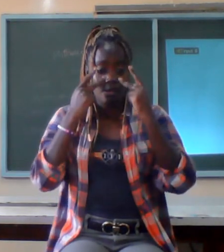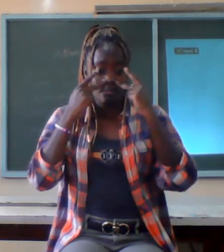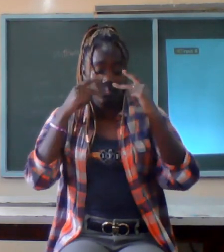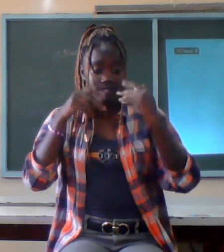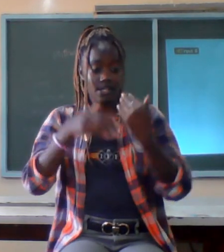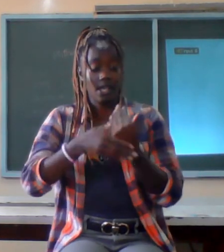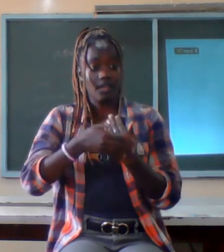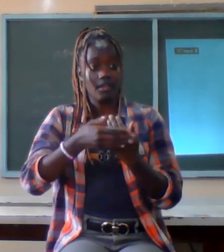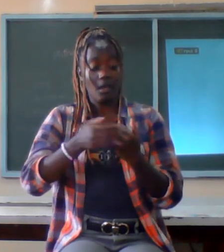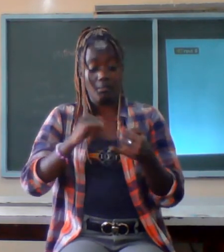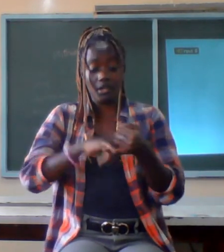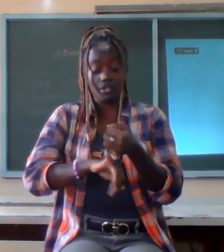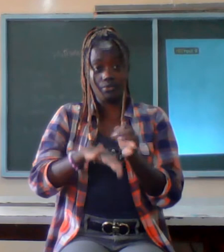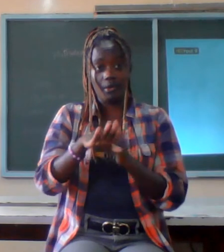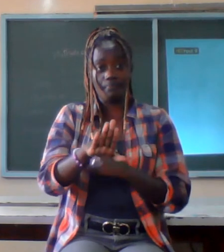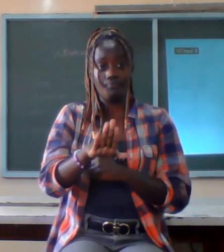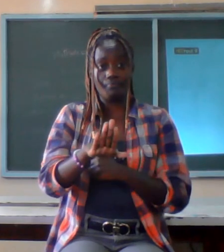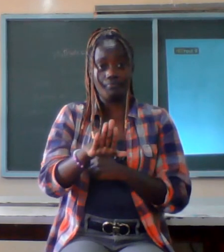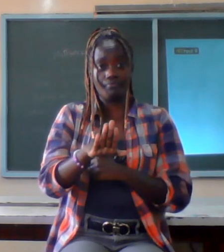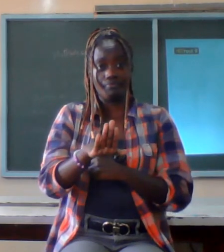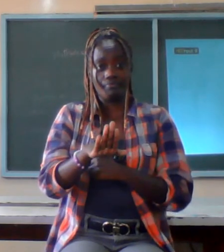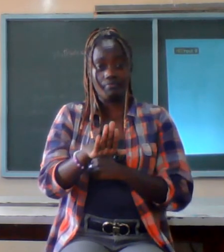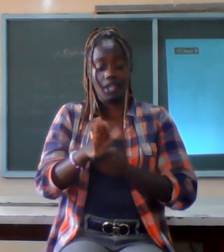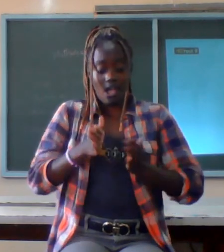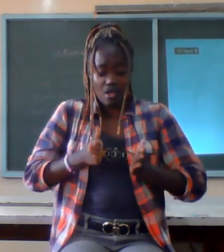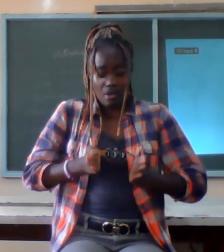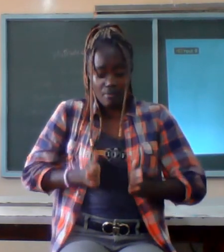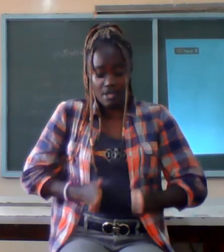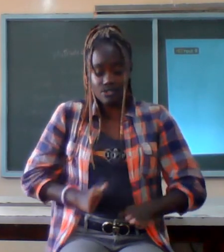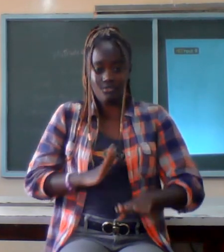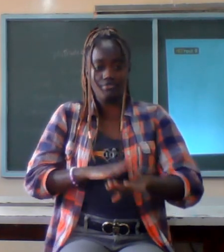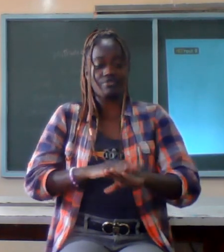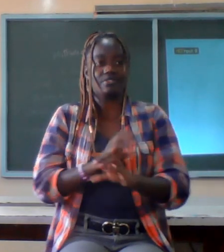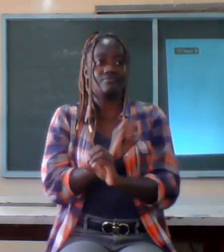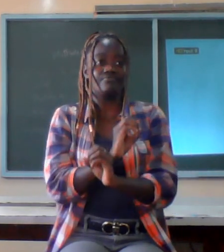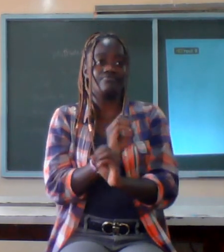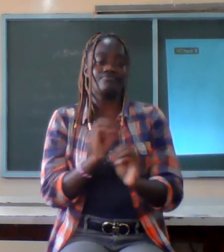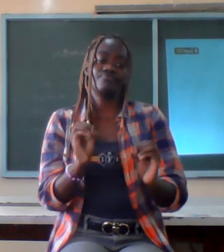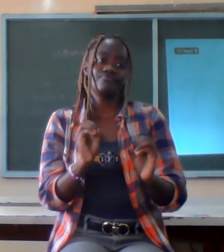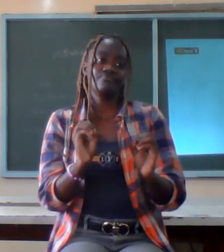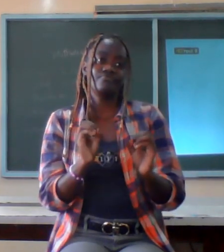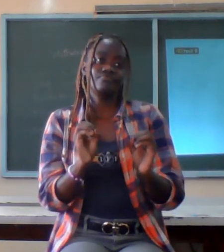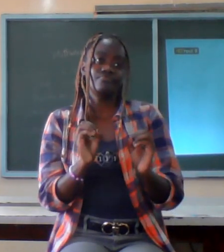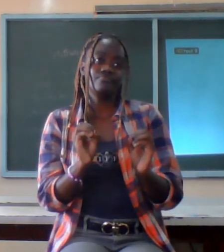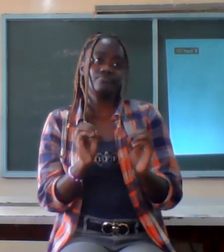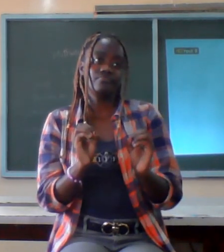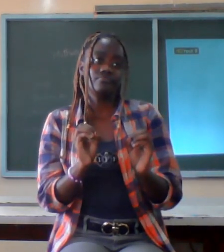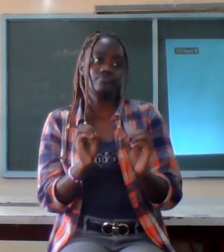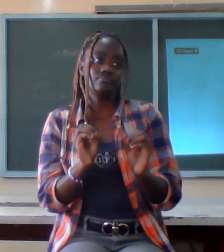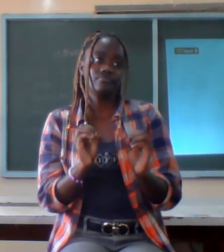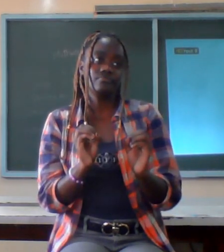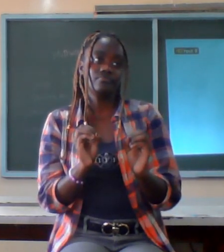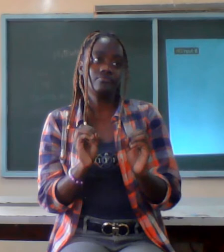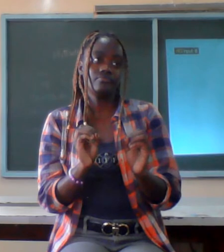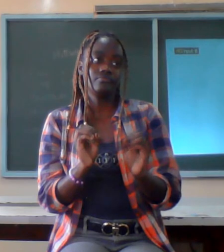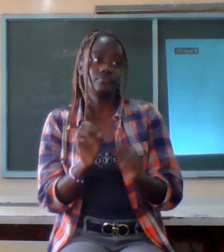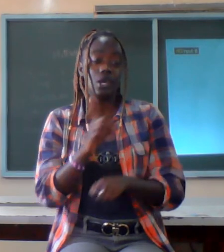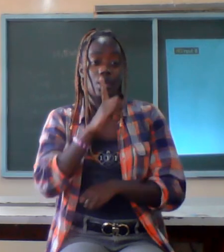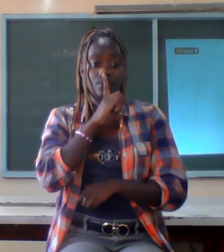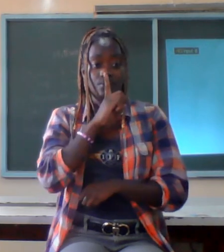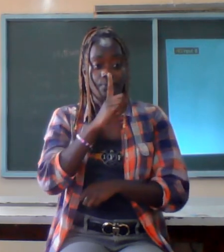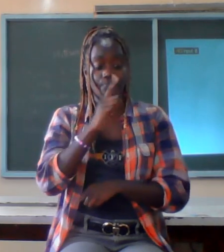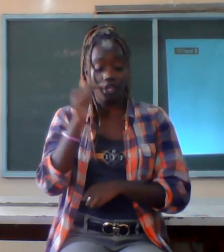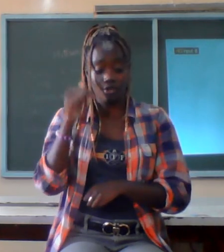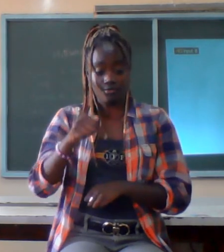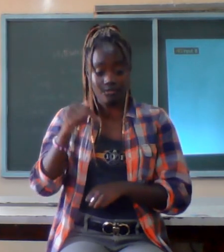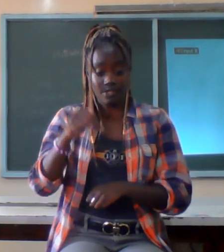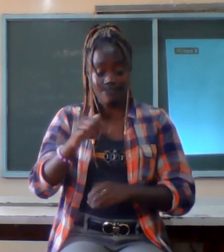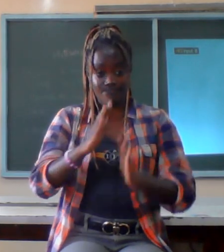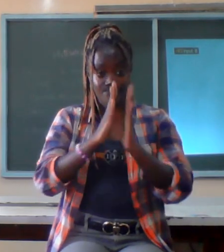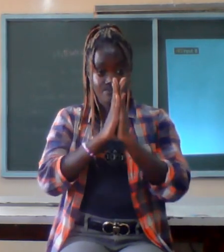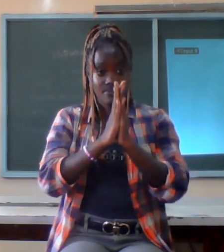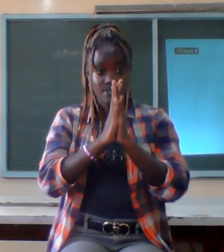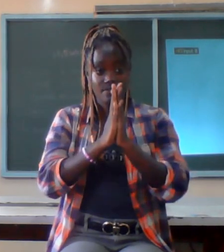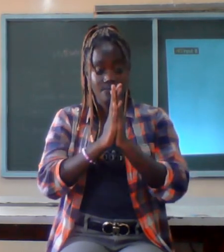marriage you are not a candidate of a principal home so today let us pray for our marriages